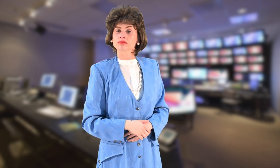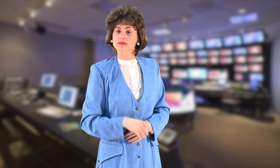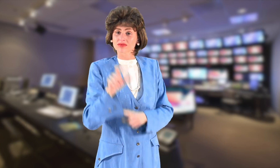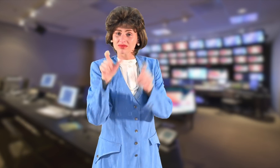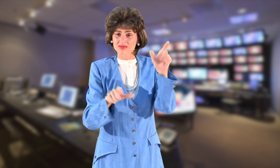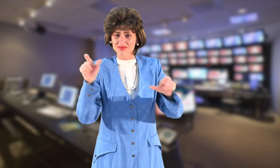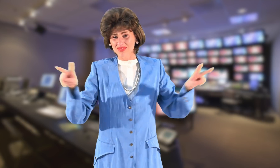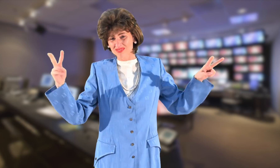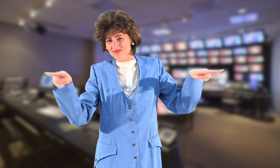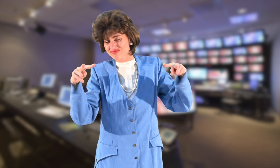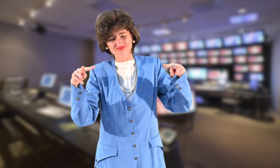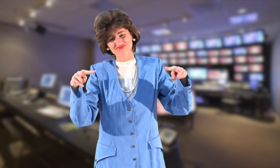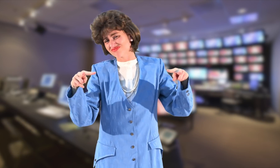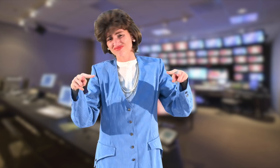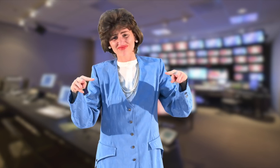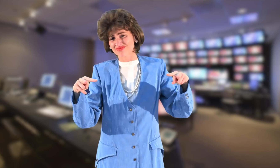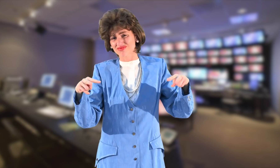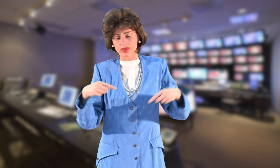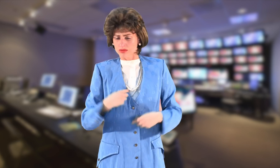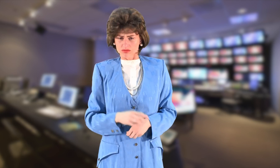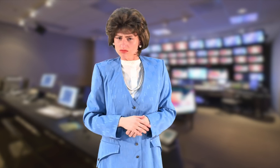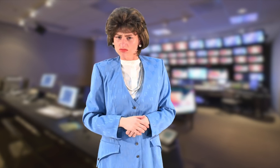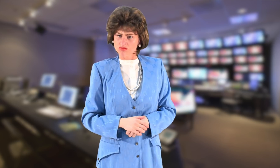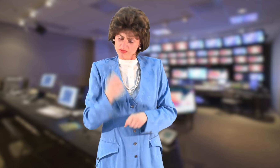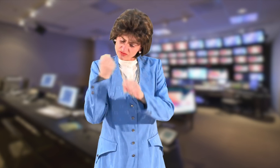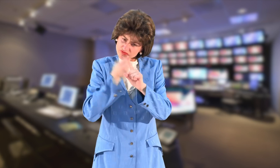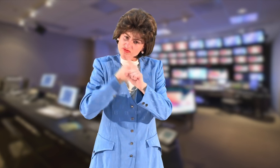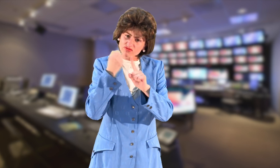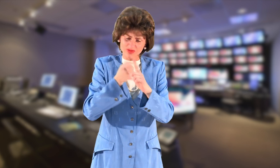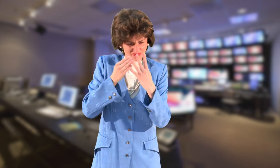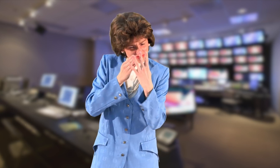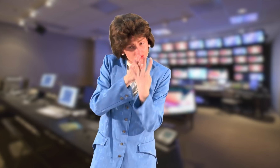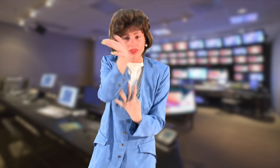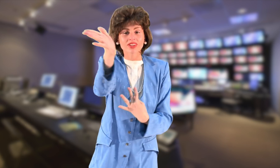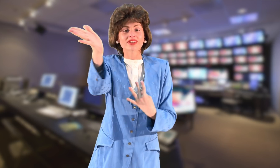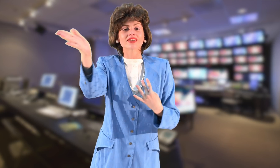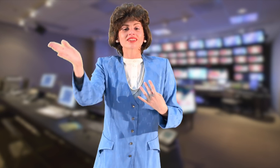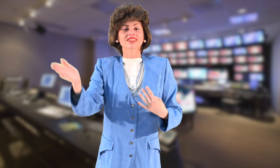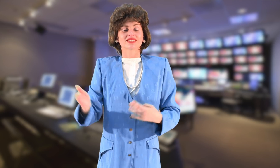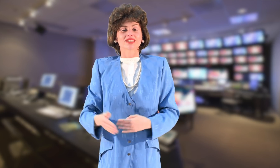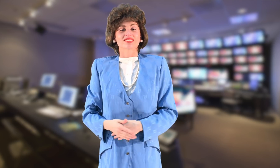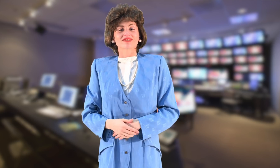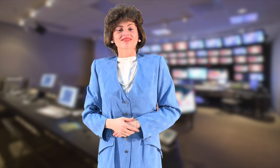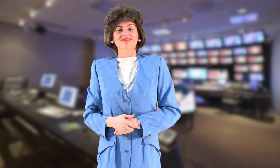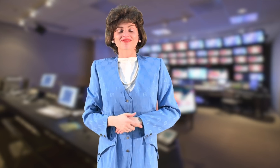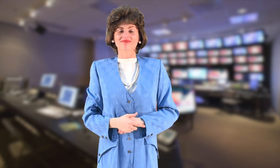But, I was stubborn and didn't take seriously what others who didn’t believe in me were saying.